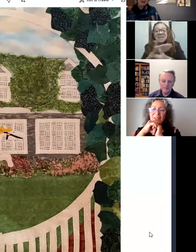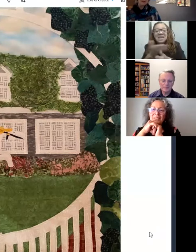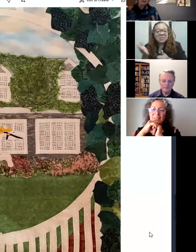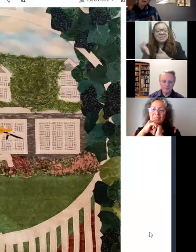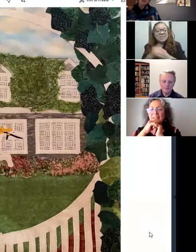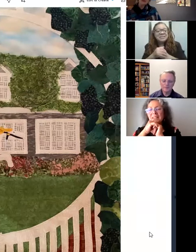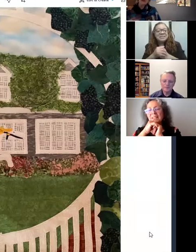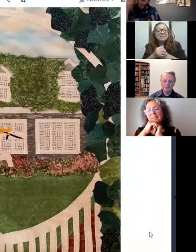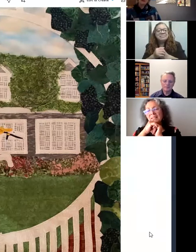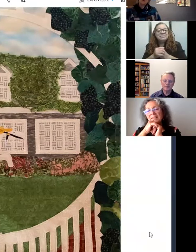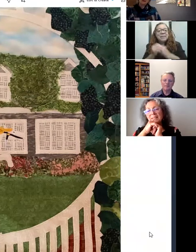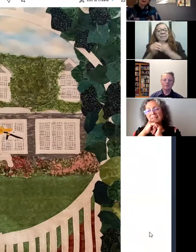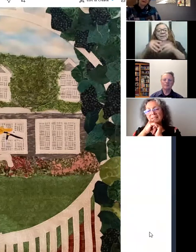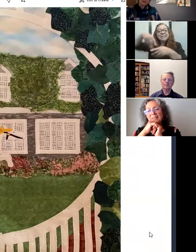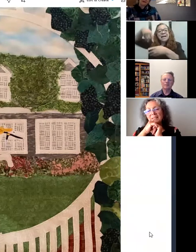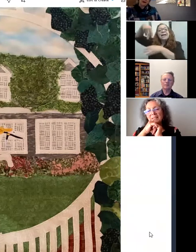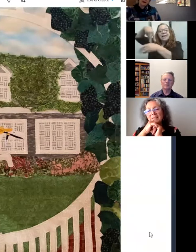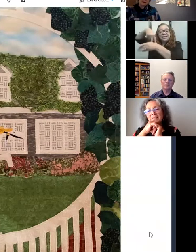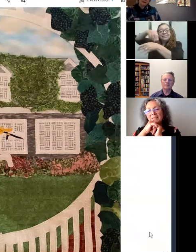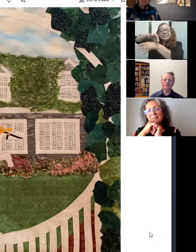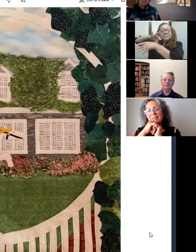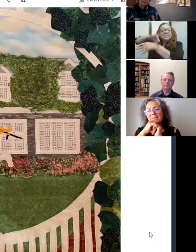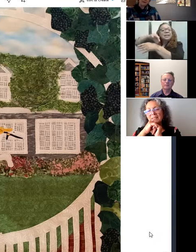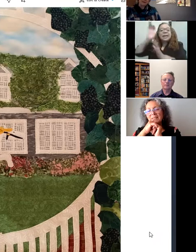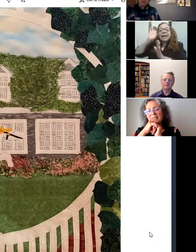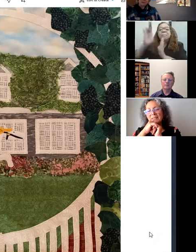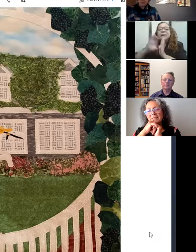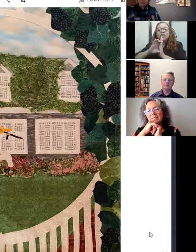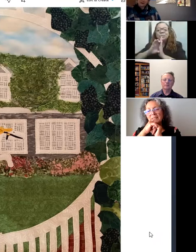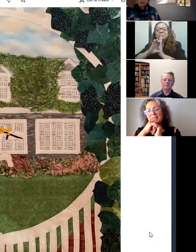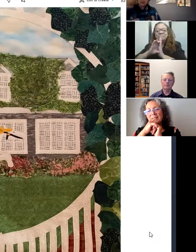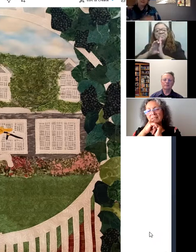It's actually hanging up, um, on the building, up higher.